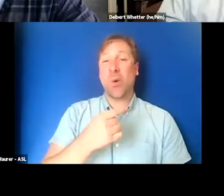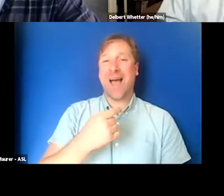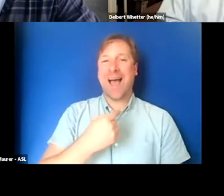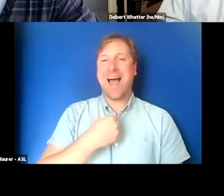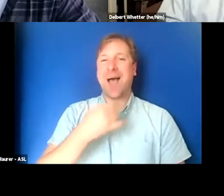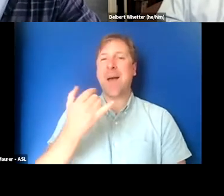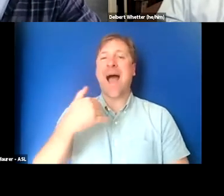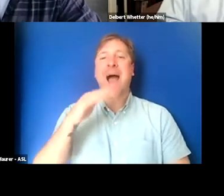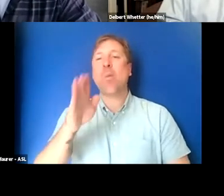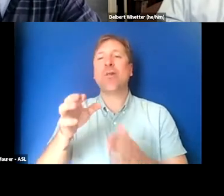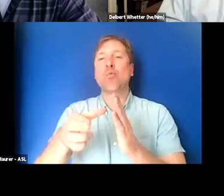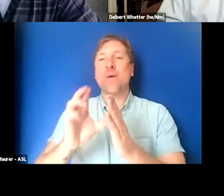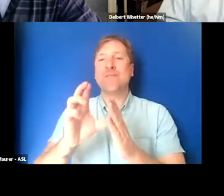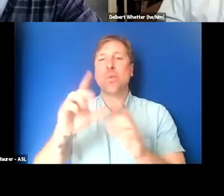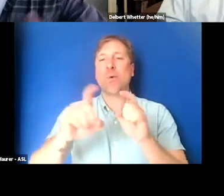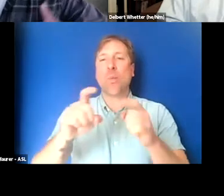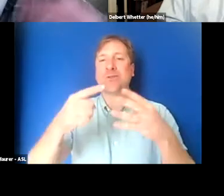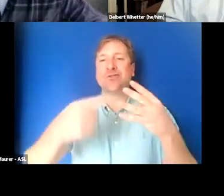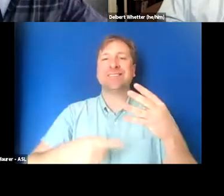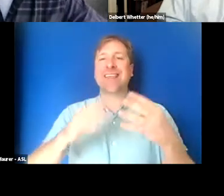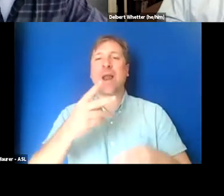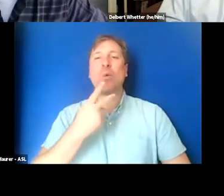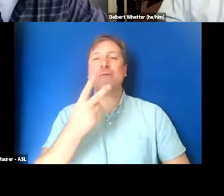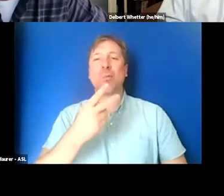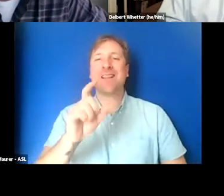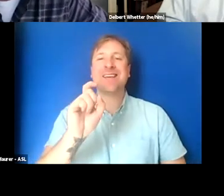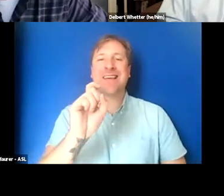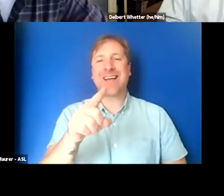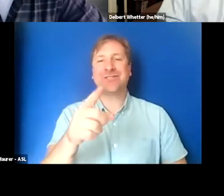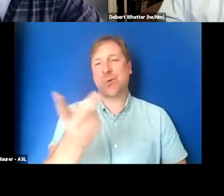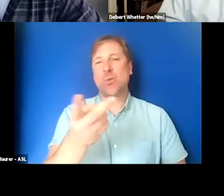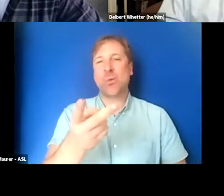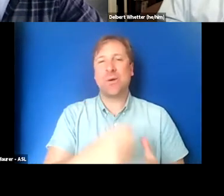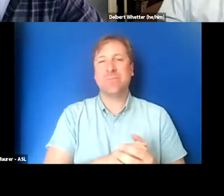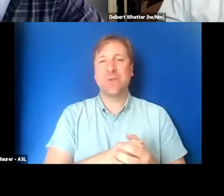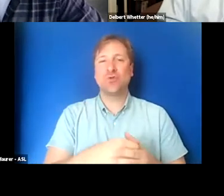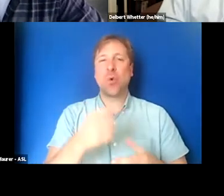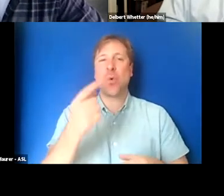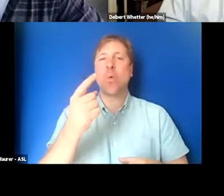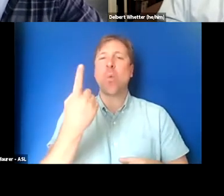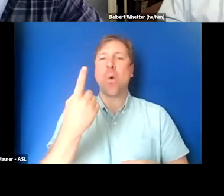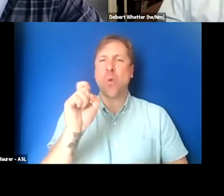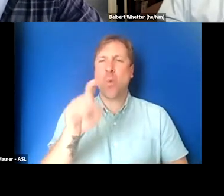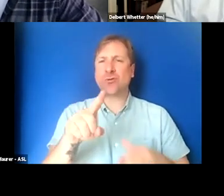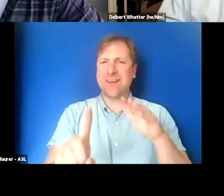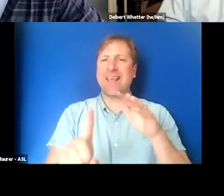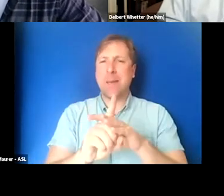through the questions that I've been seeing and then verbally explaining them. And so one of the questions that I saw